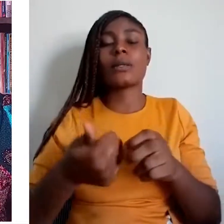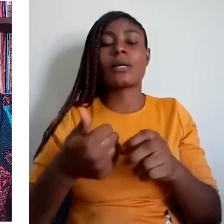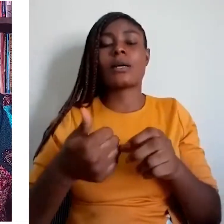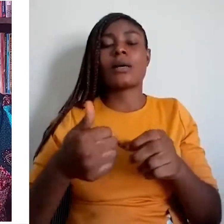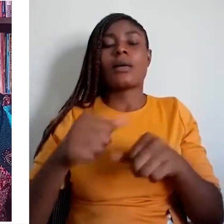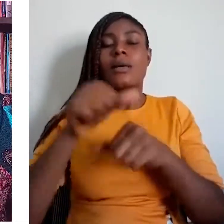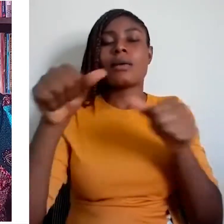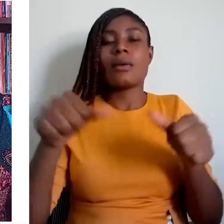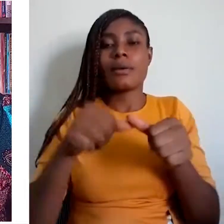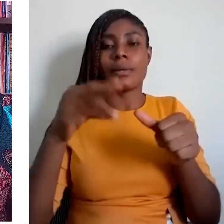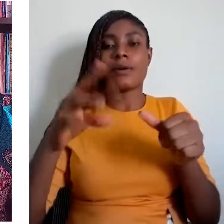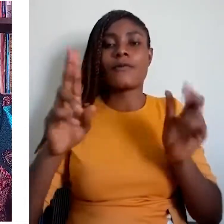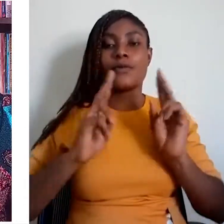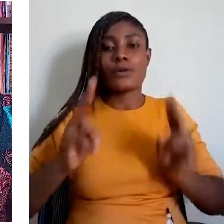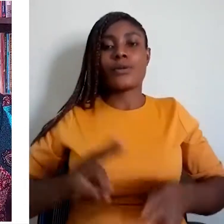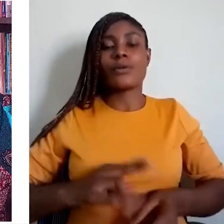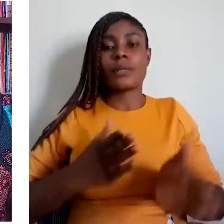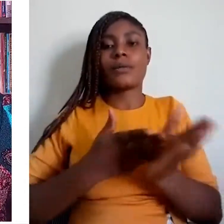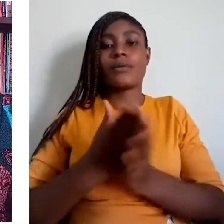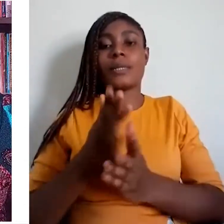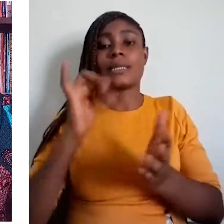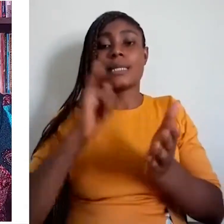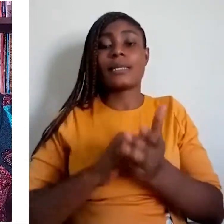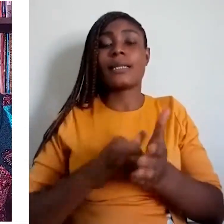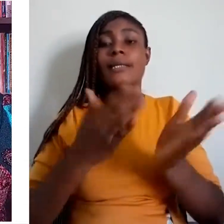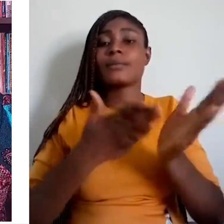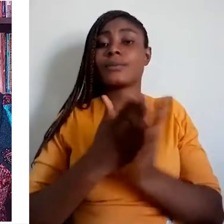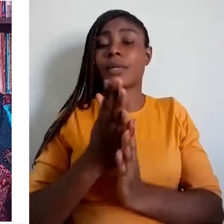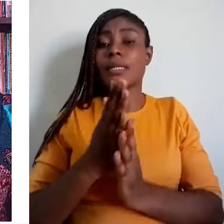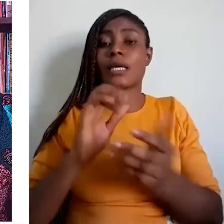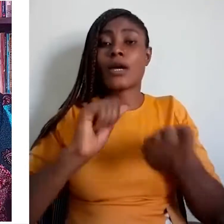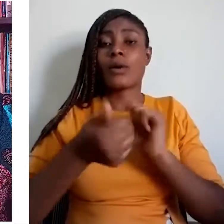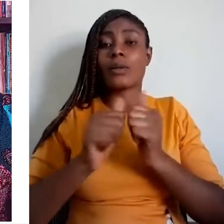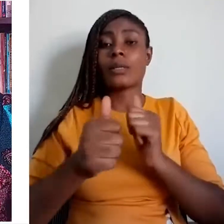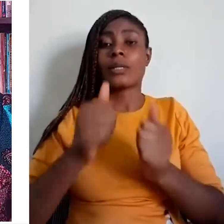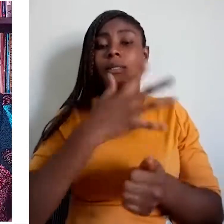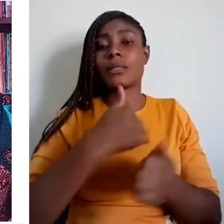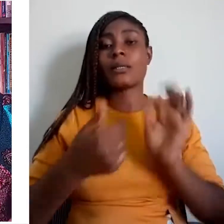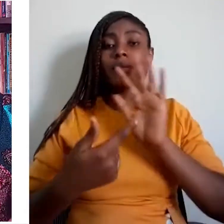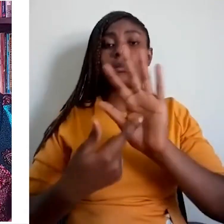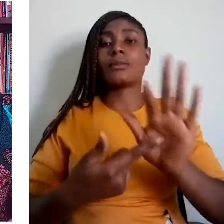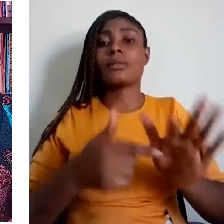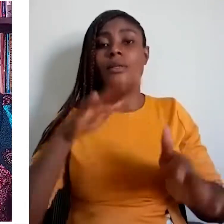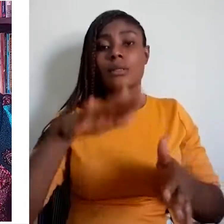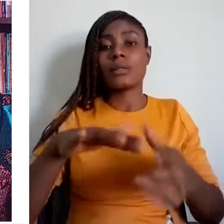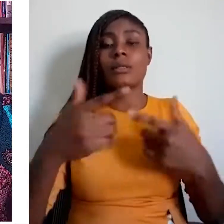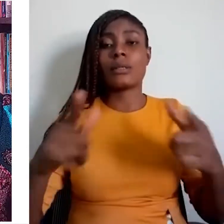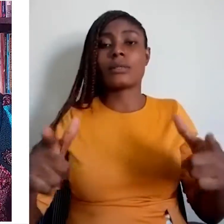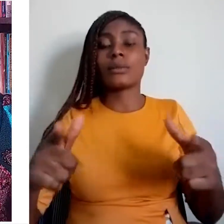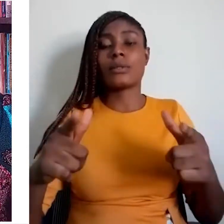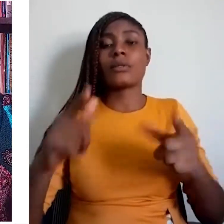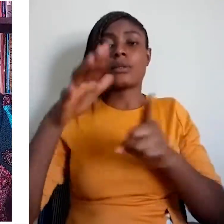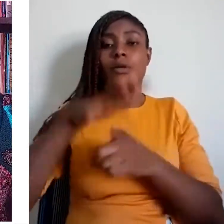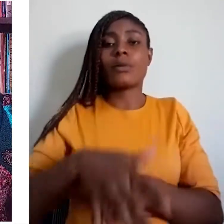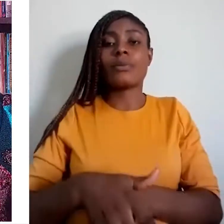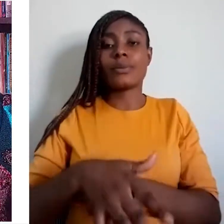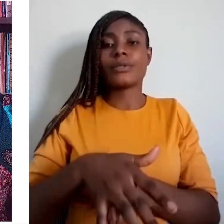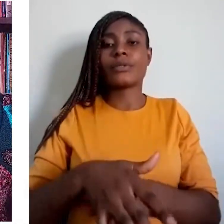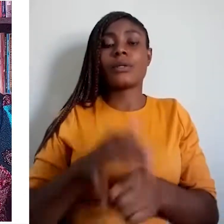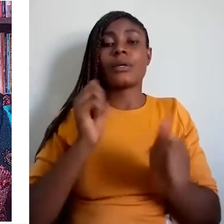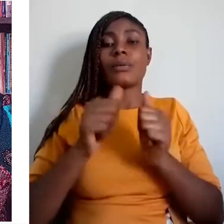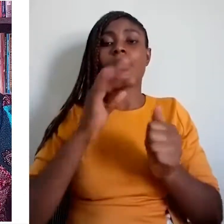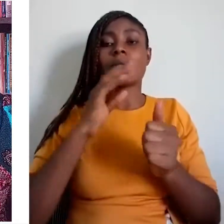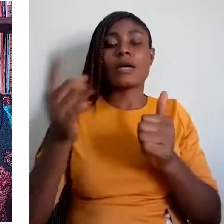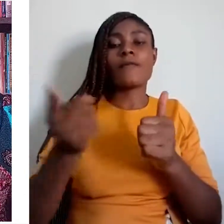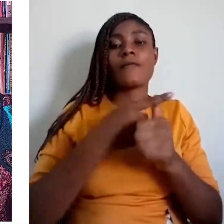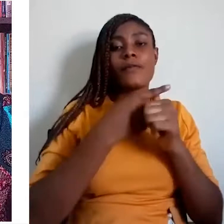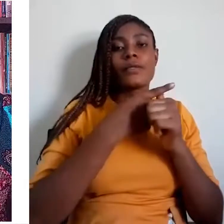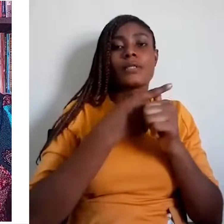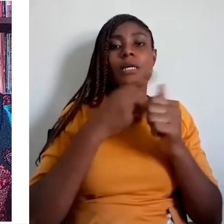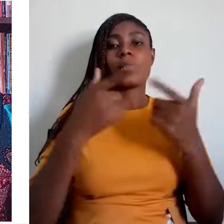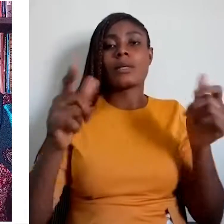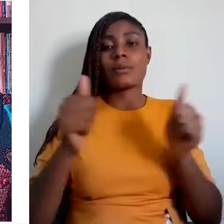So, the average Nigerian is burdened with these languages at different stages of education.